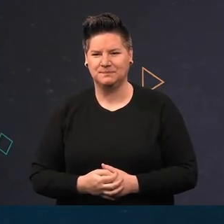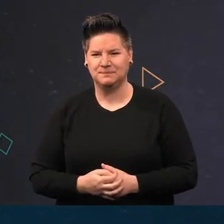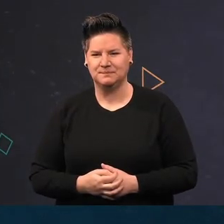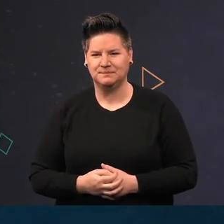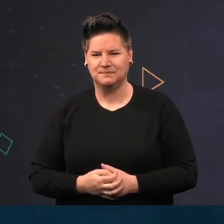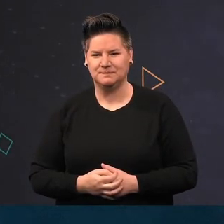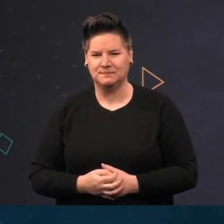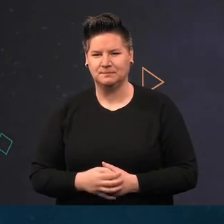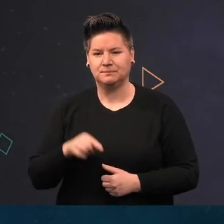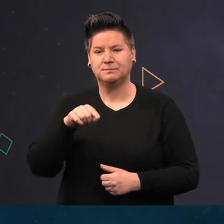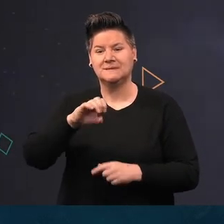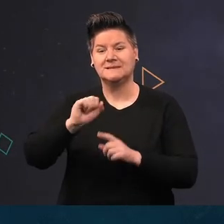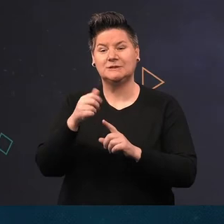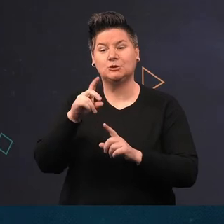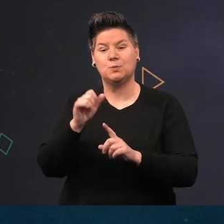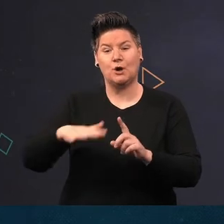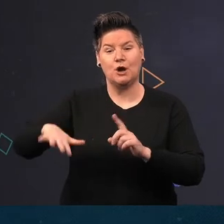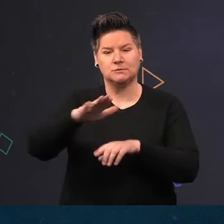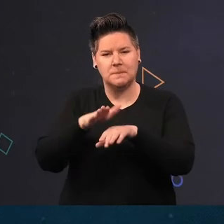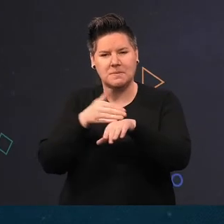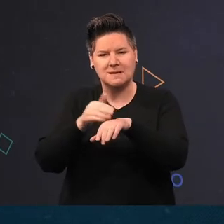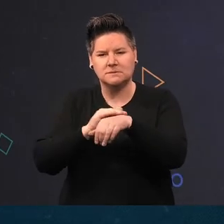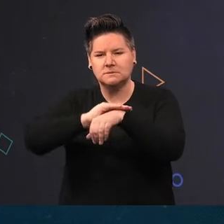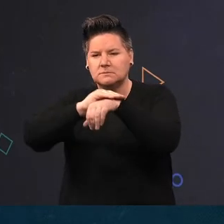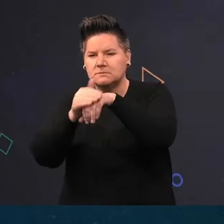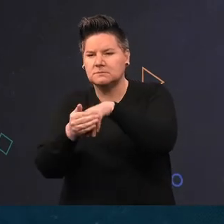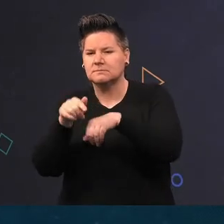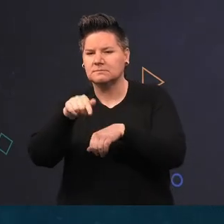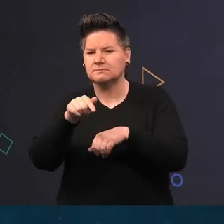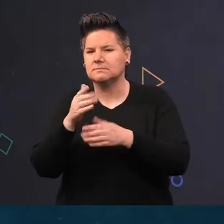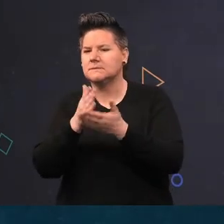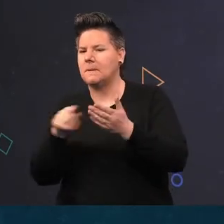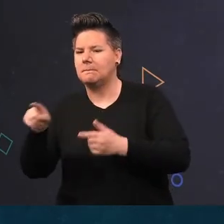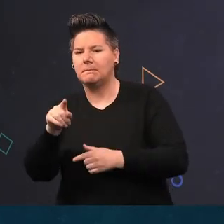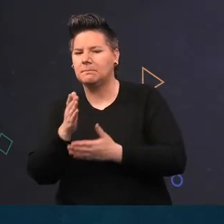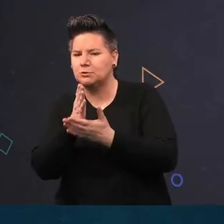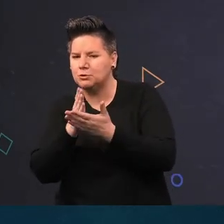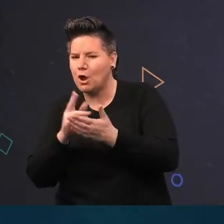In amongst the sea squirts, a Painted Topshell, in this case an unpainted, white one.